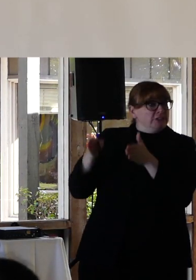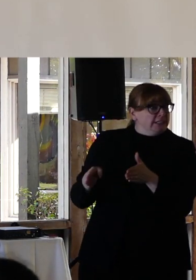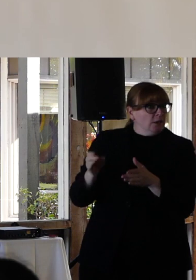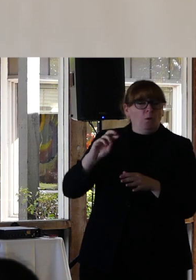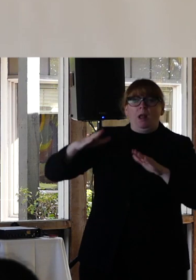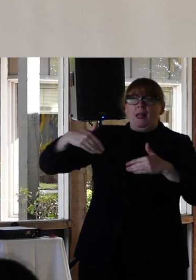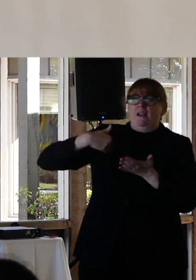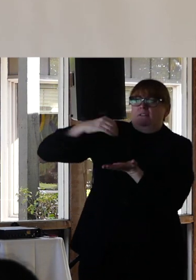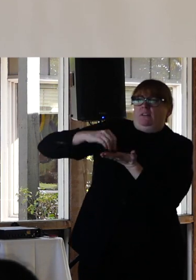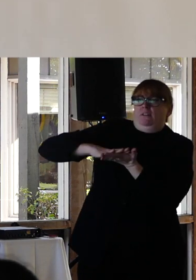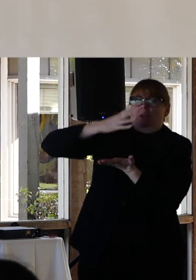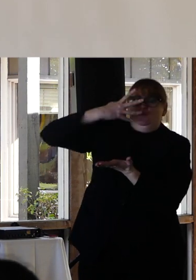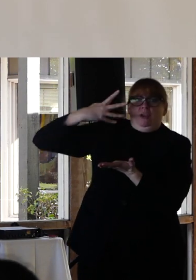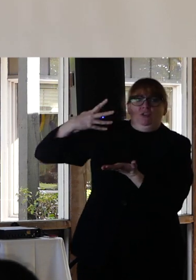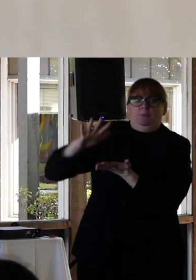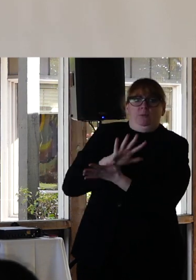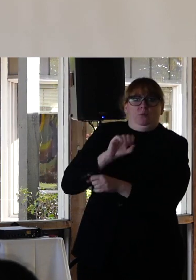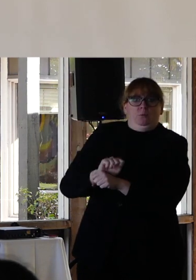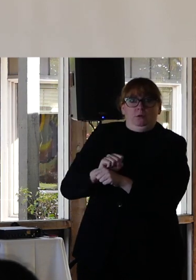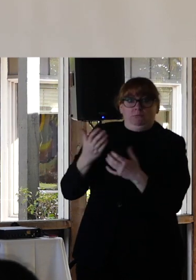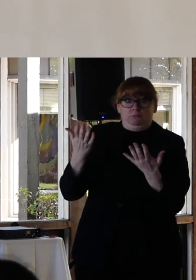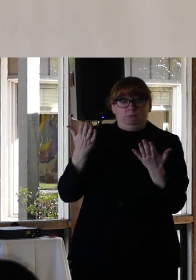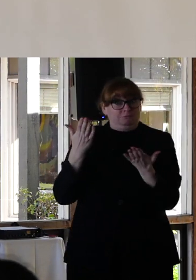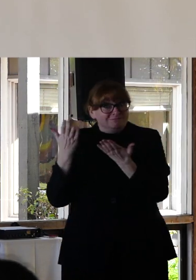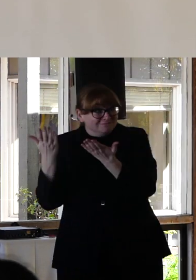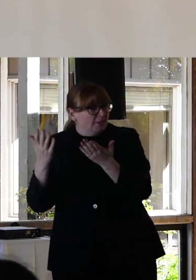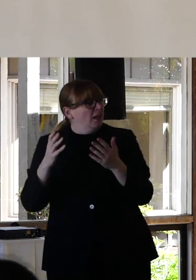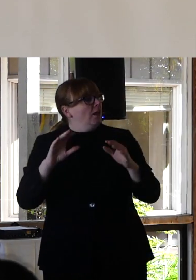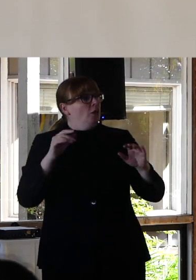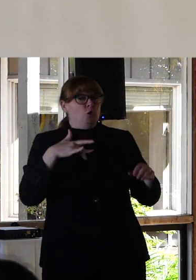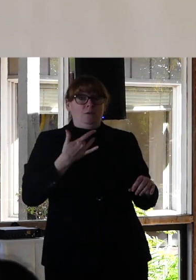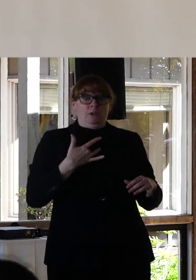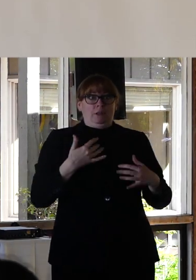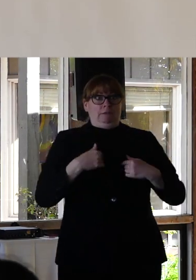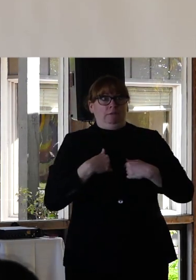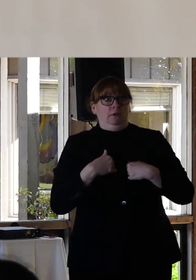There is no shame in discovering your own lack of awareness or education